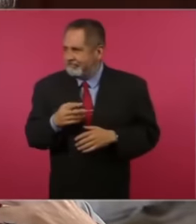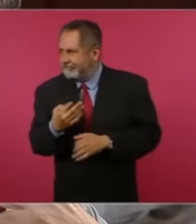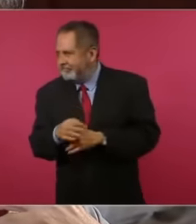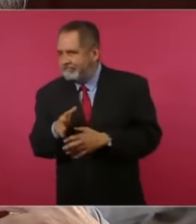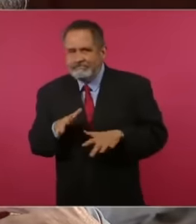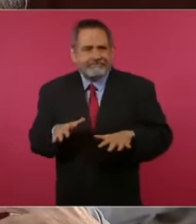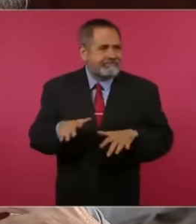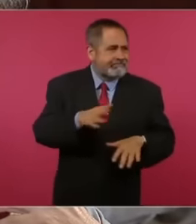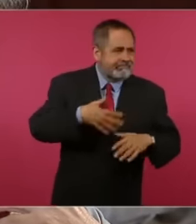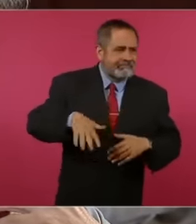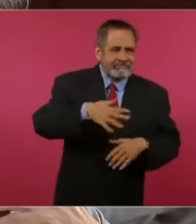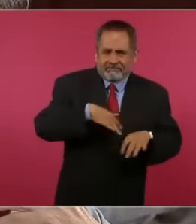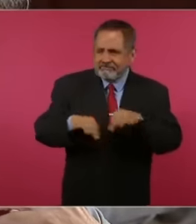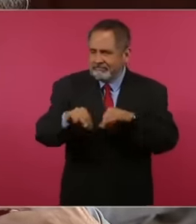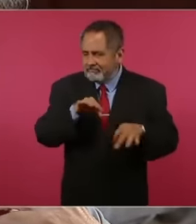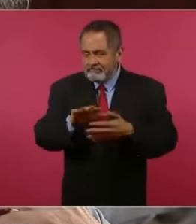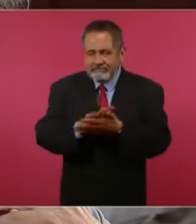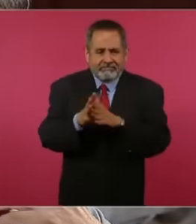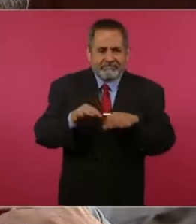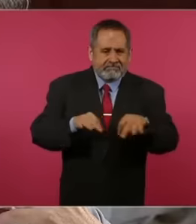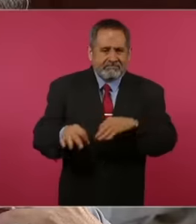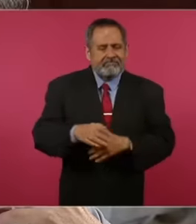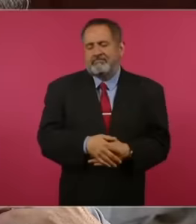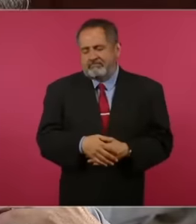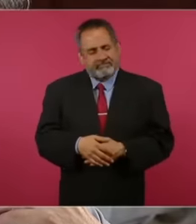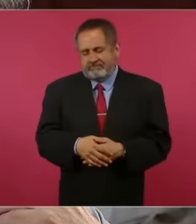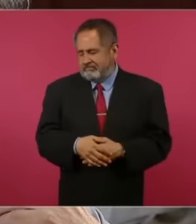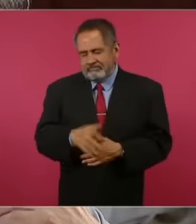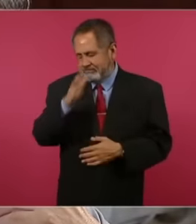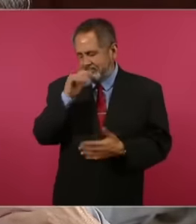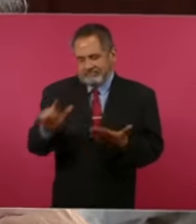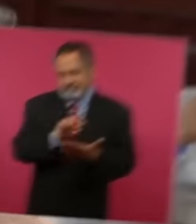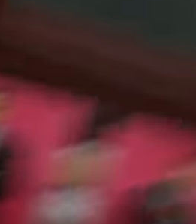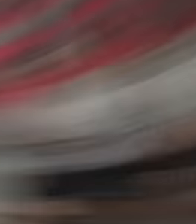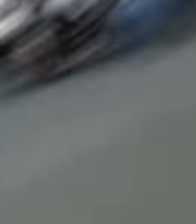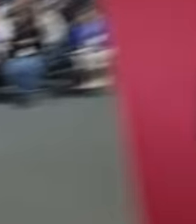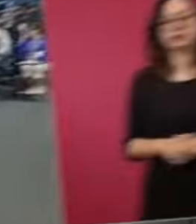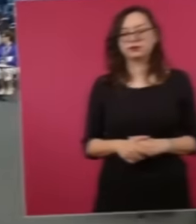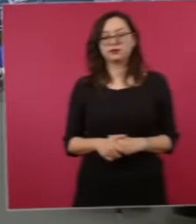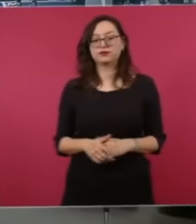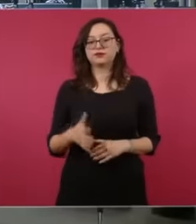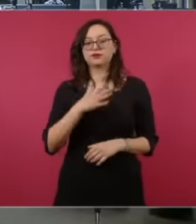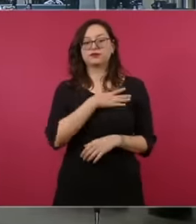What does this reporter bring? Let's listen carefully to the way she participates